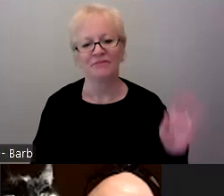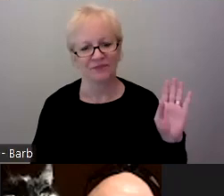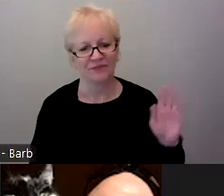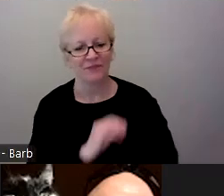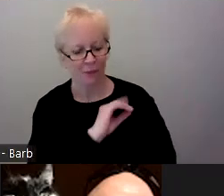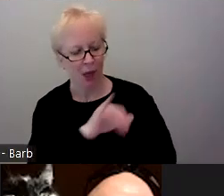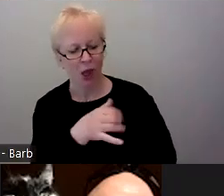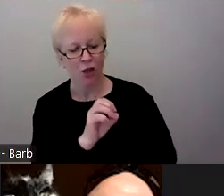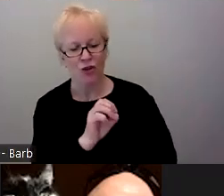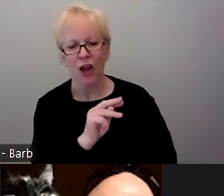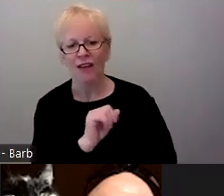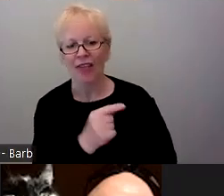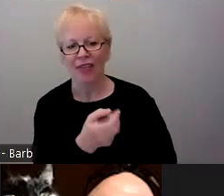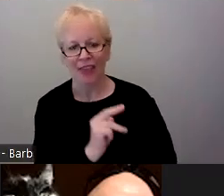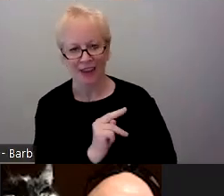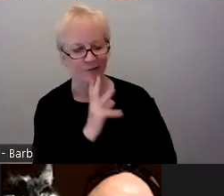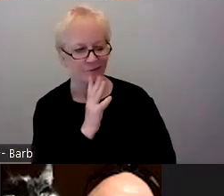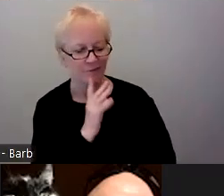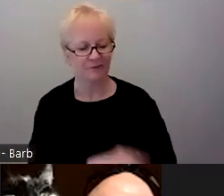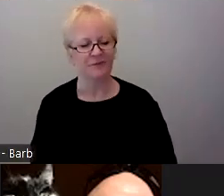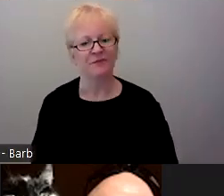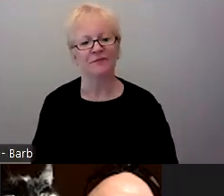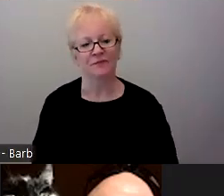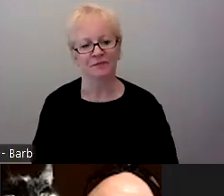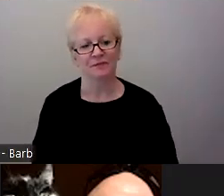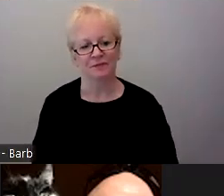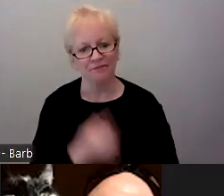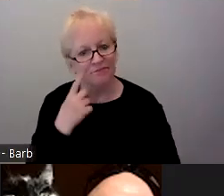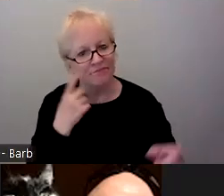I want to echo what Ellie said.